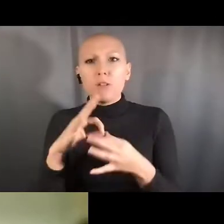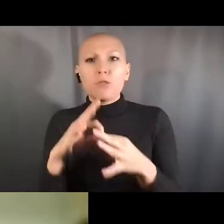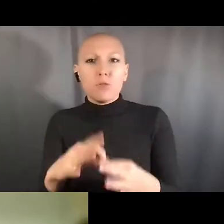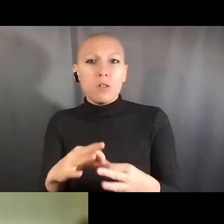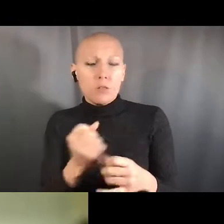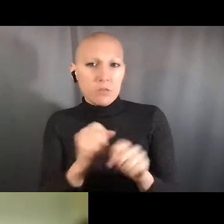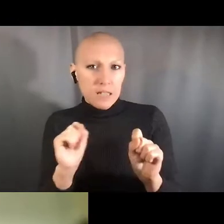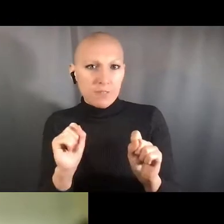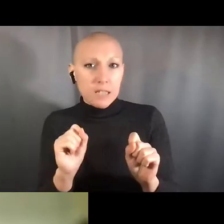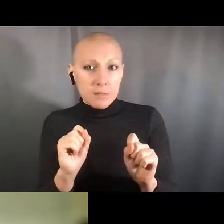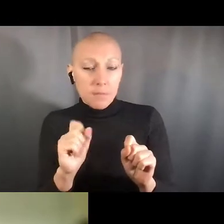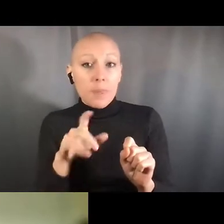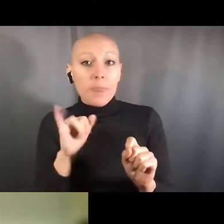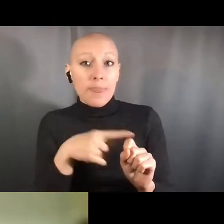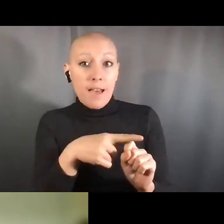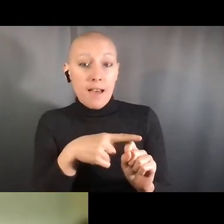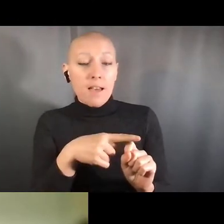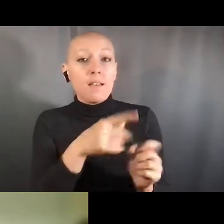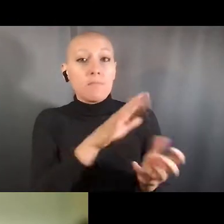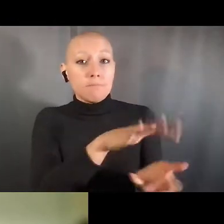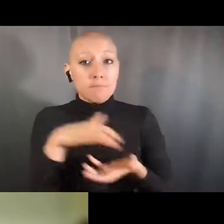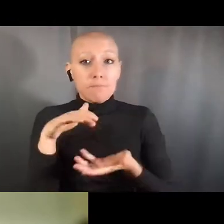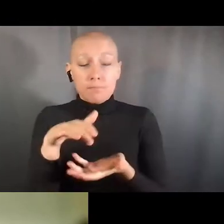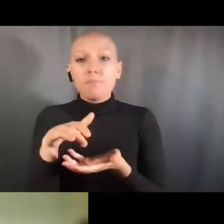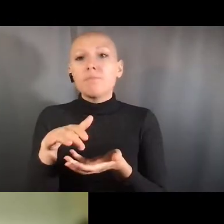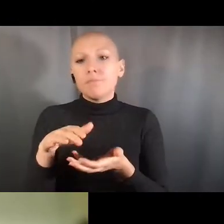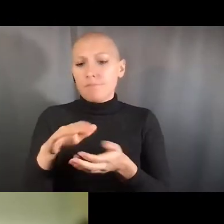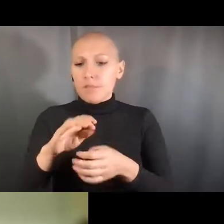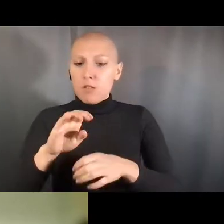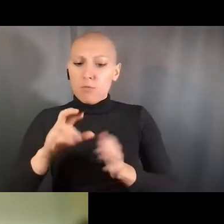this into student's thinking and how they learn to design an experiment,